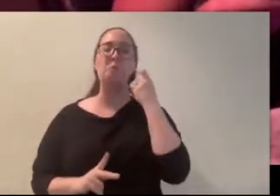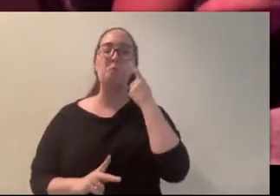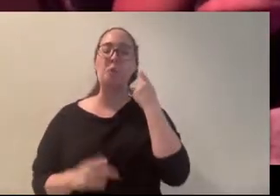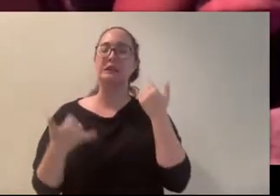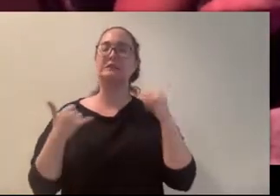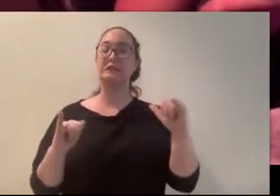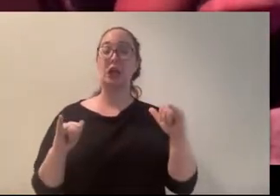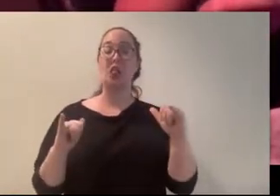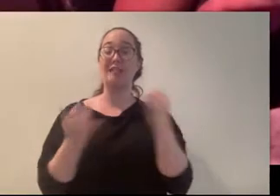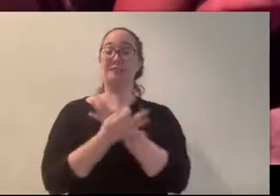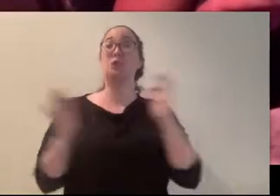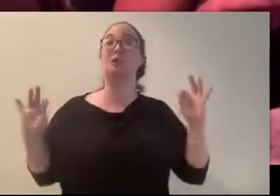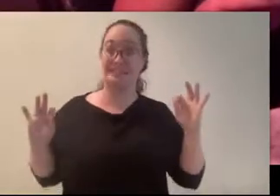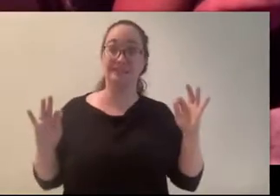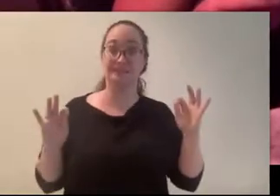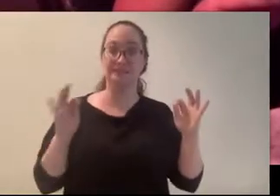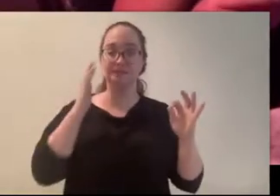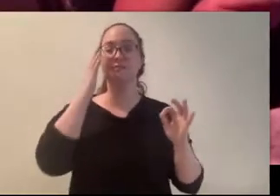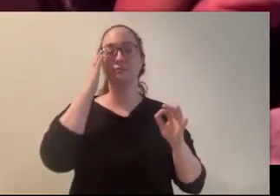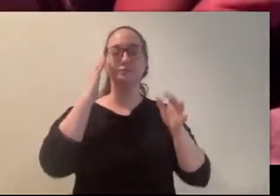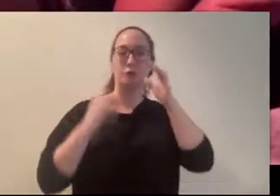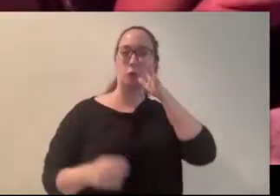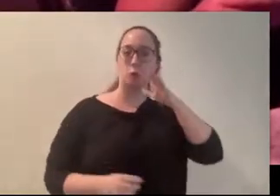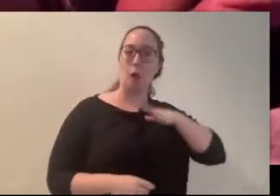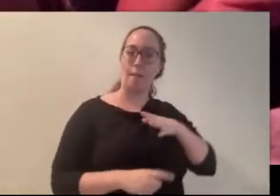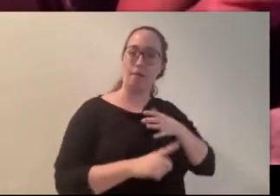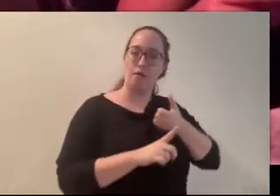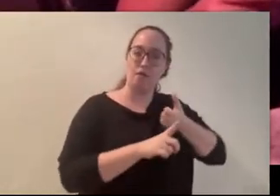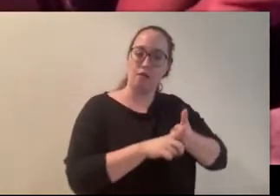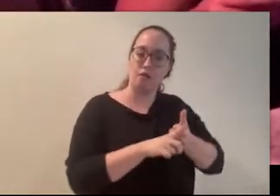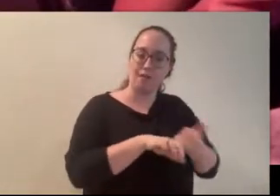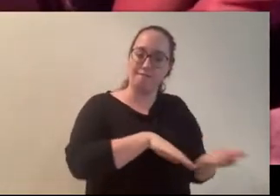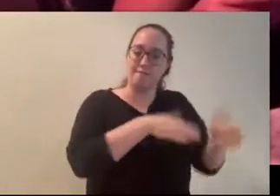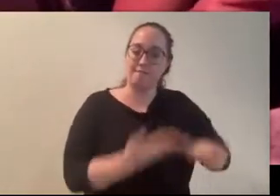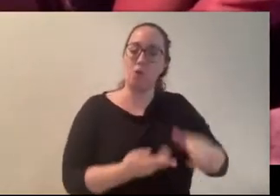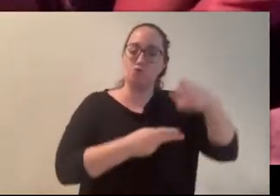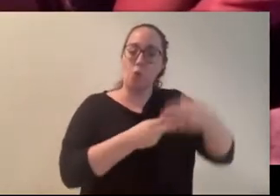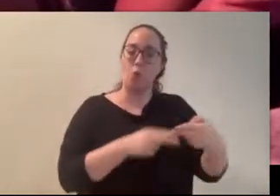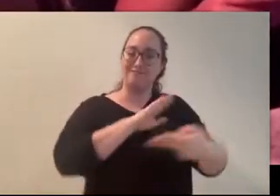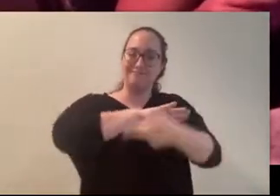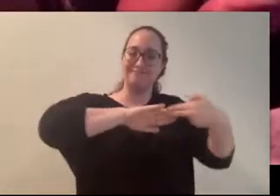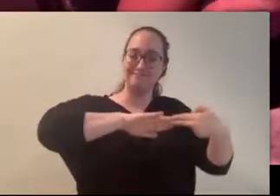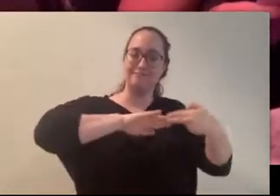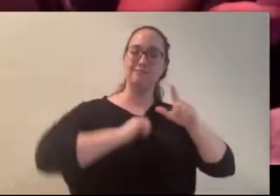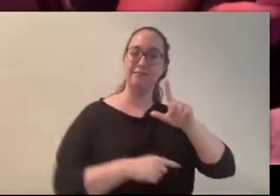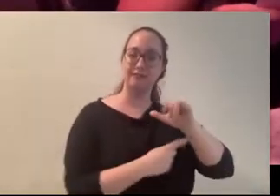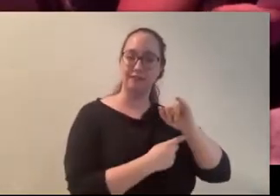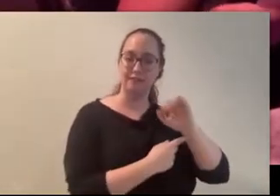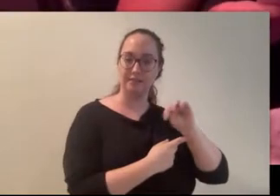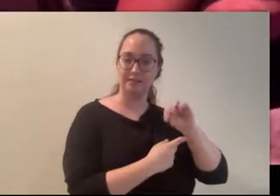Woman, as the victim came to be known, won’t rest until her killer is caught.